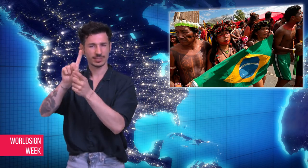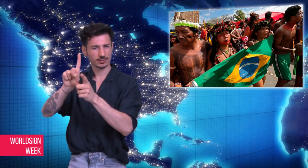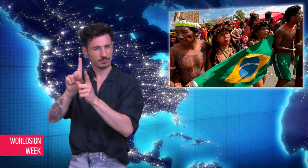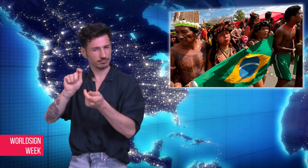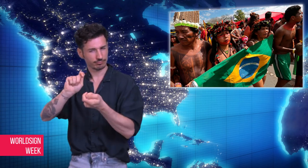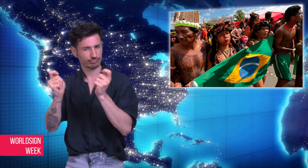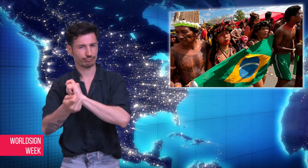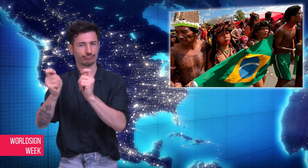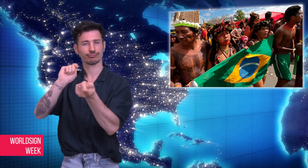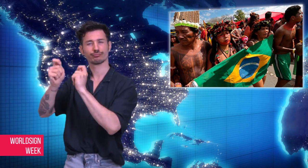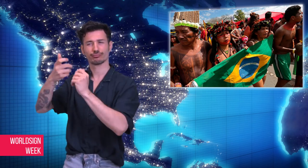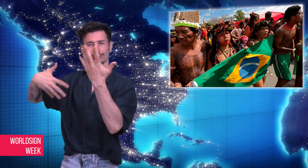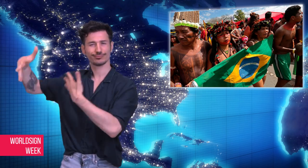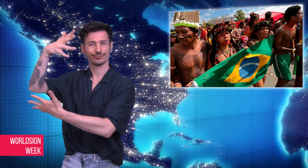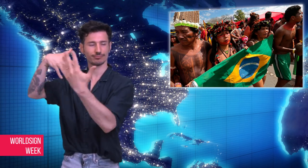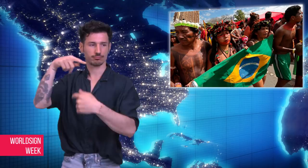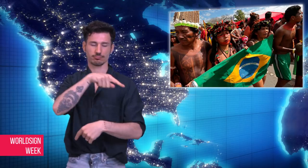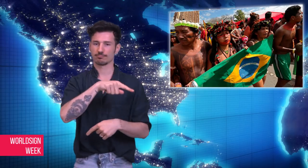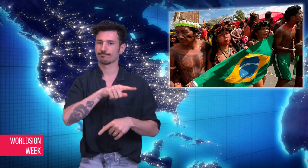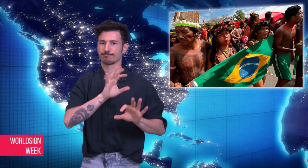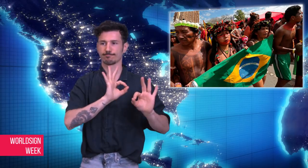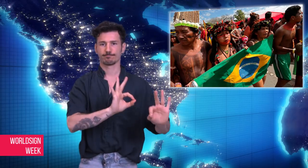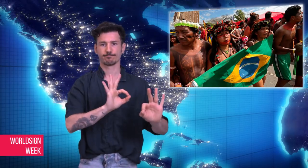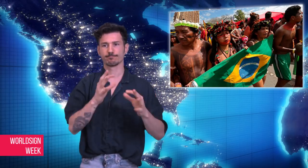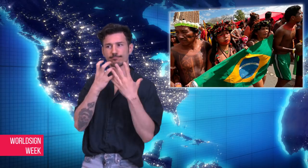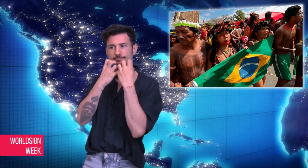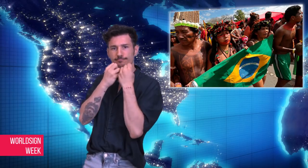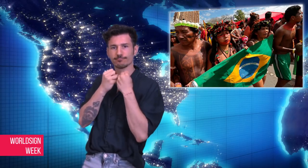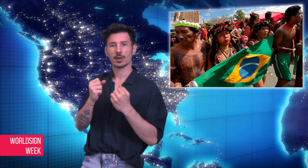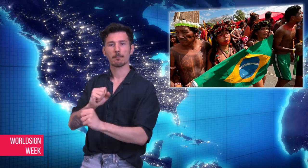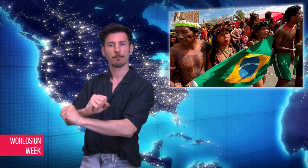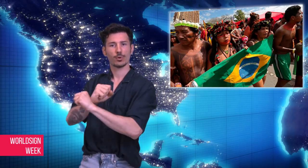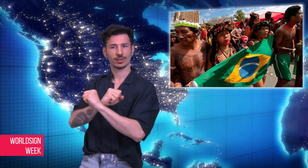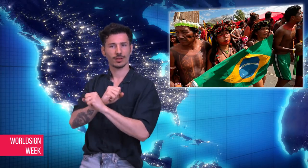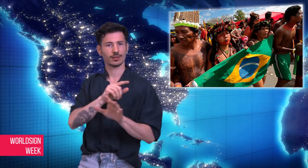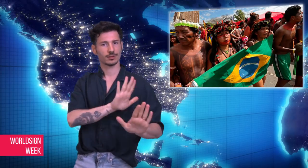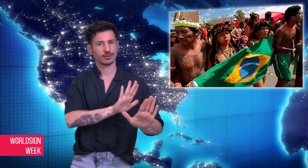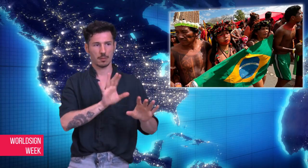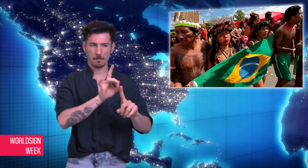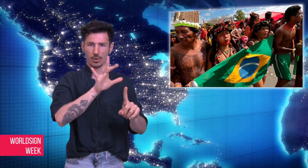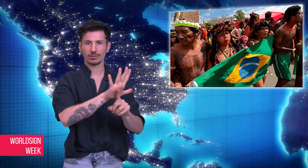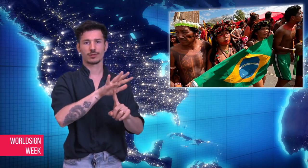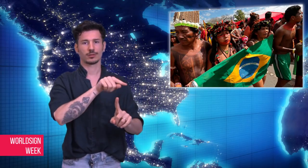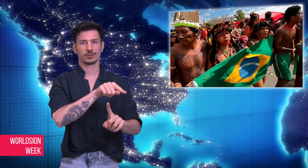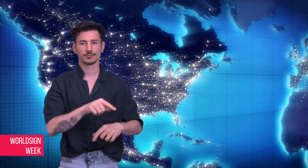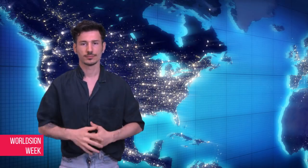a crucial buffer against the global impacts of climate change.